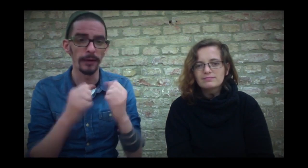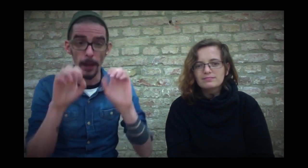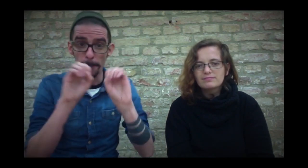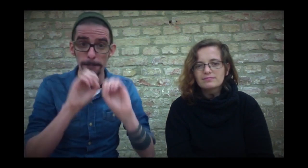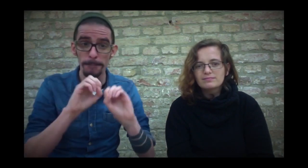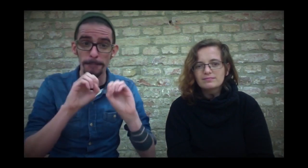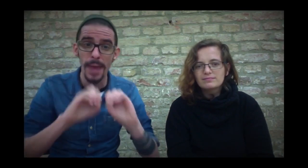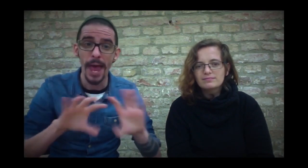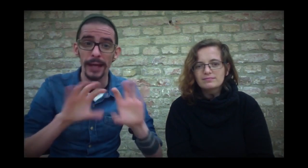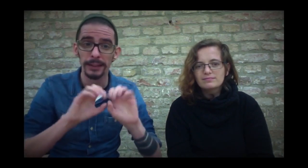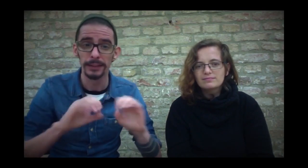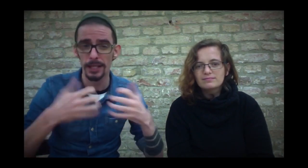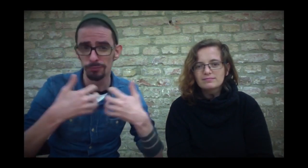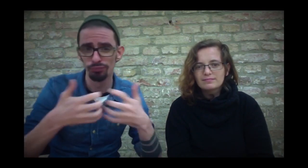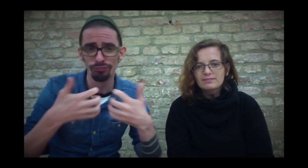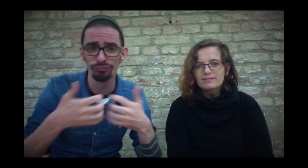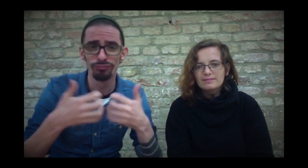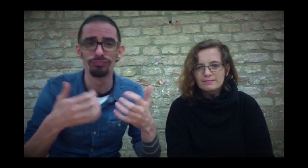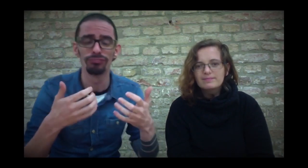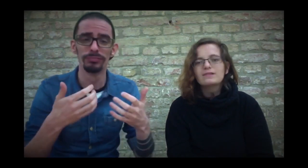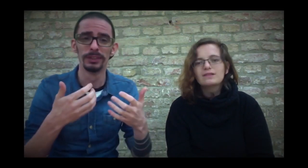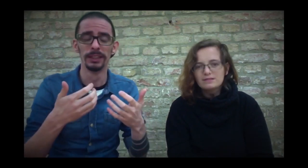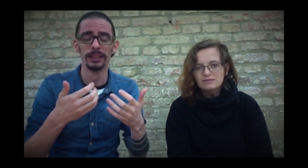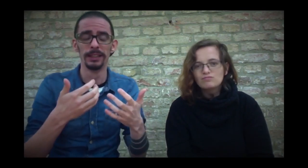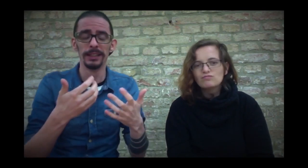There're many magical fairytales they'll be told.